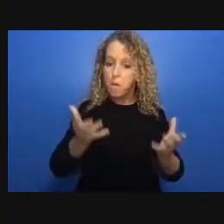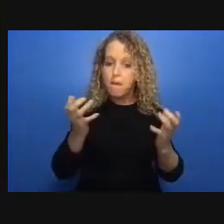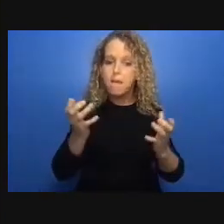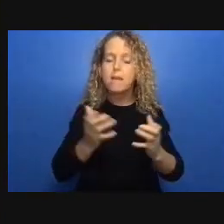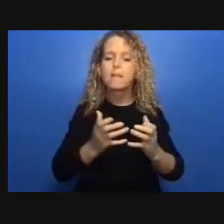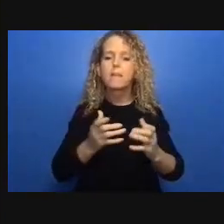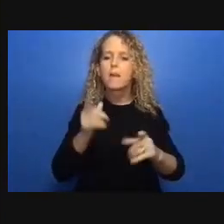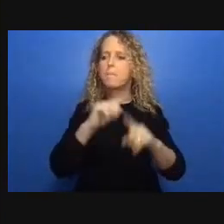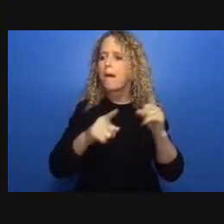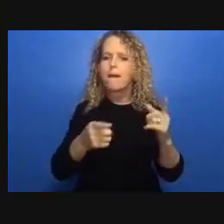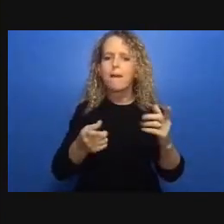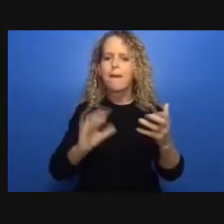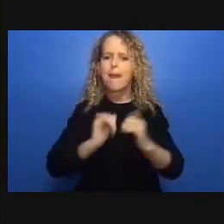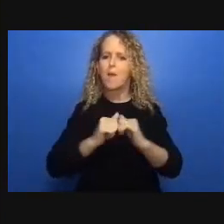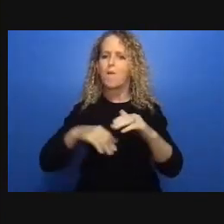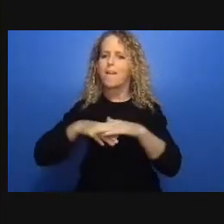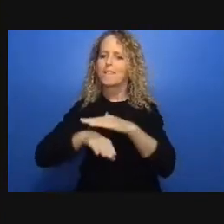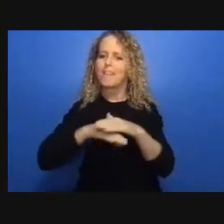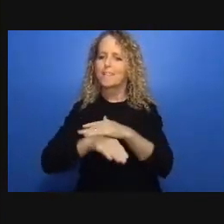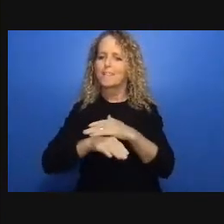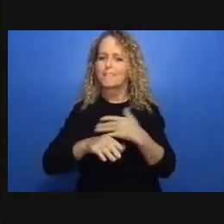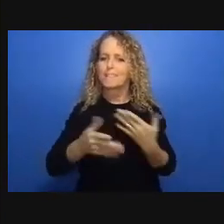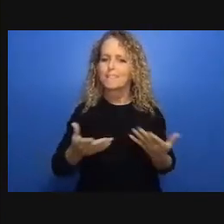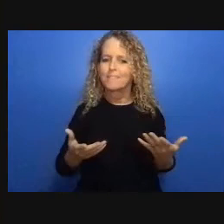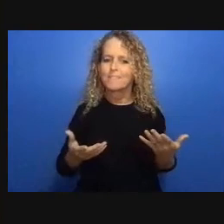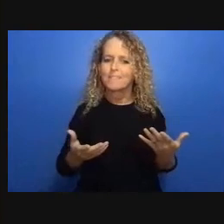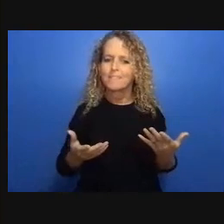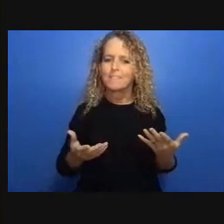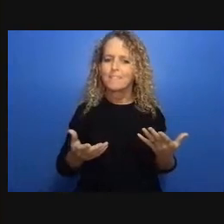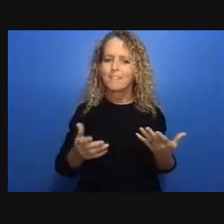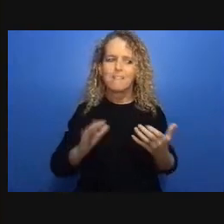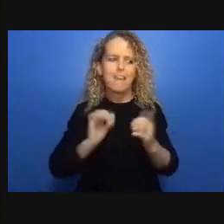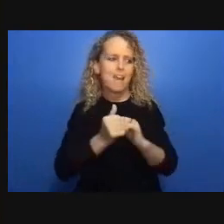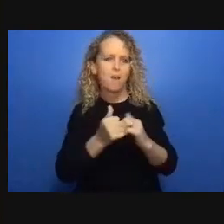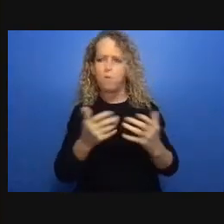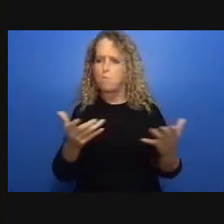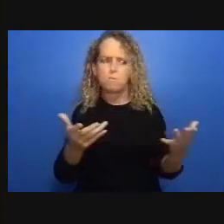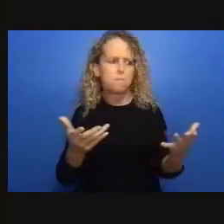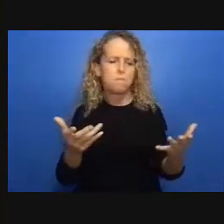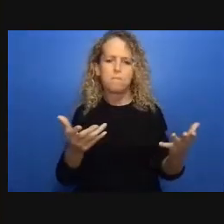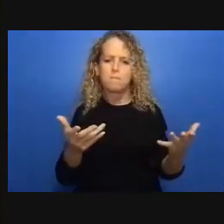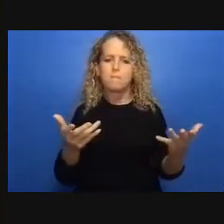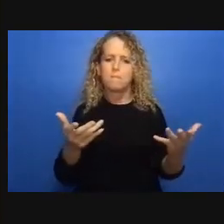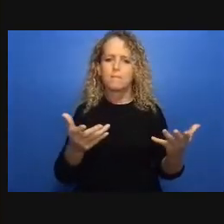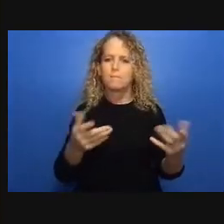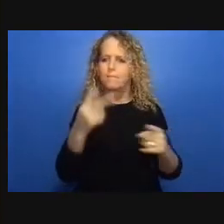as well as regulatory bodies and court systems as we you know reflect on and share a bit from